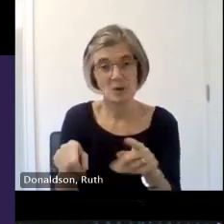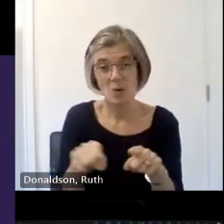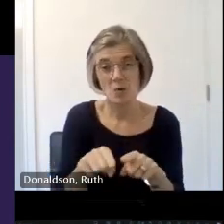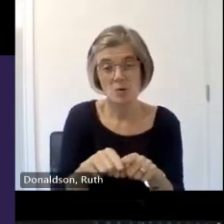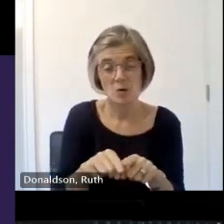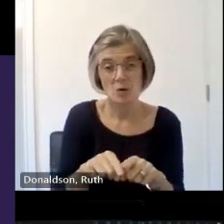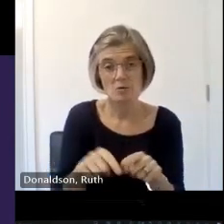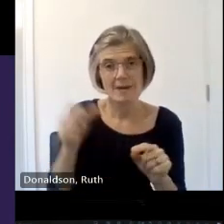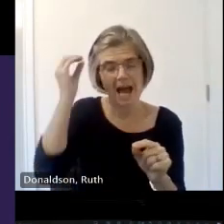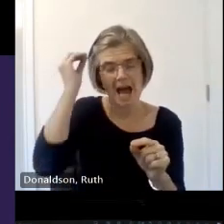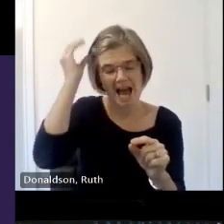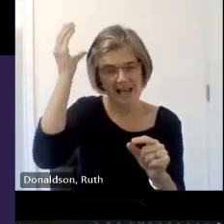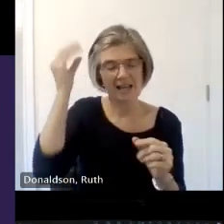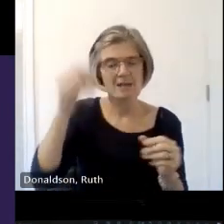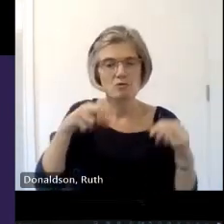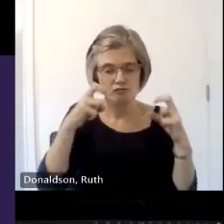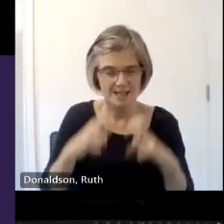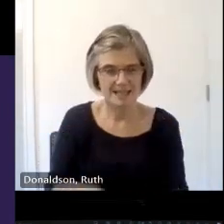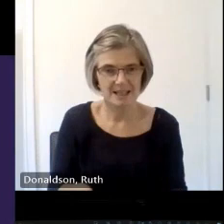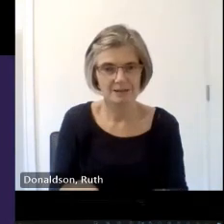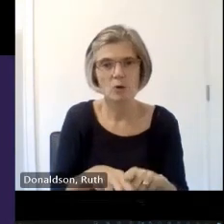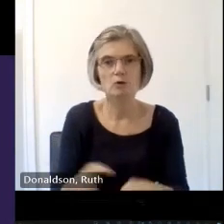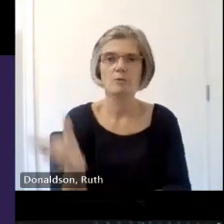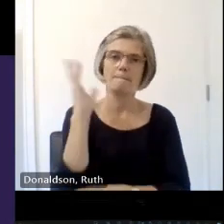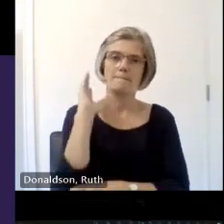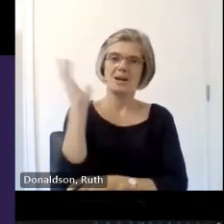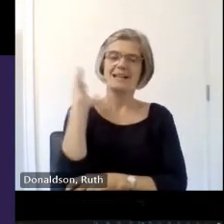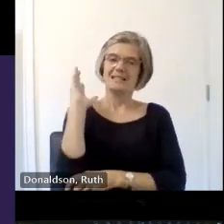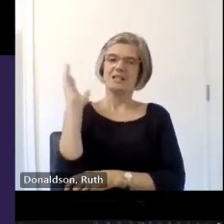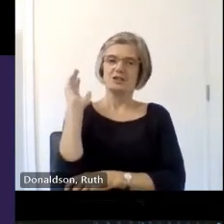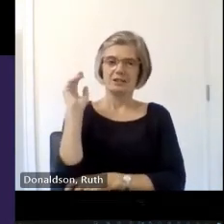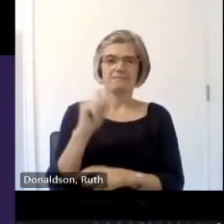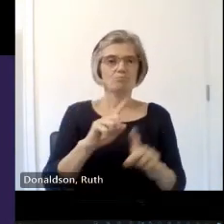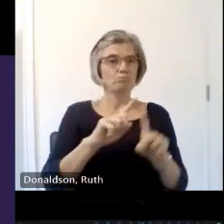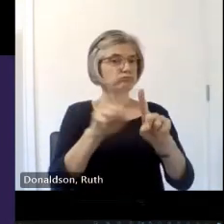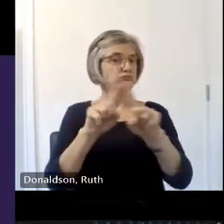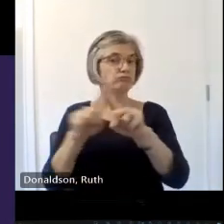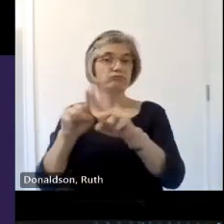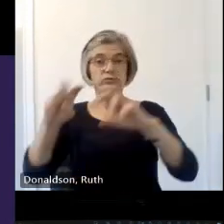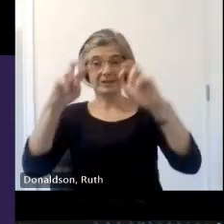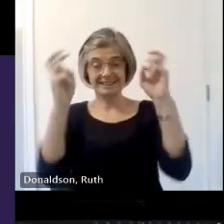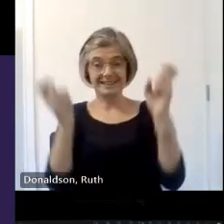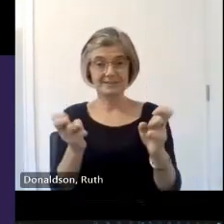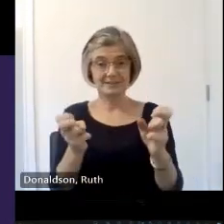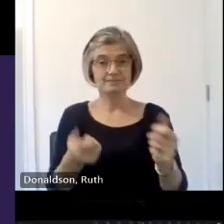public speaker on a range of subjects and convenor of the langside community Heritage thank you